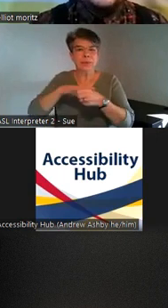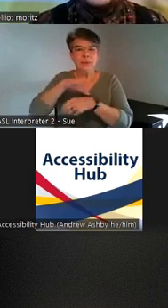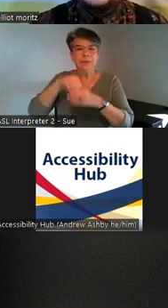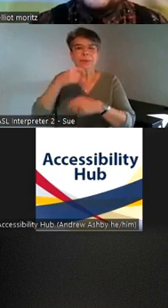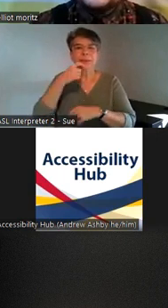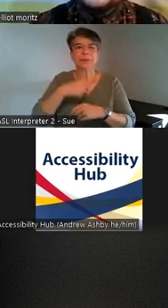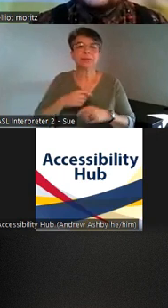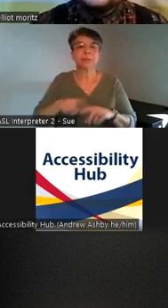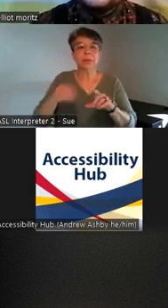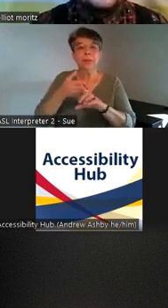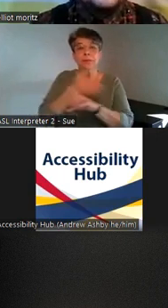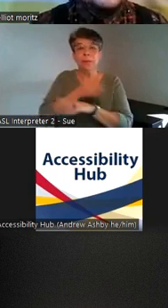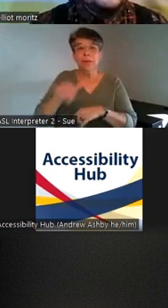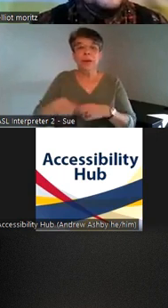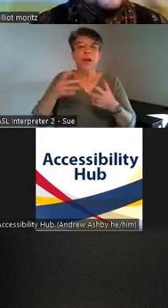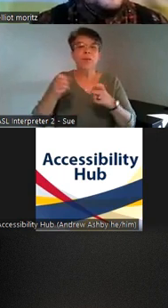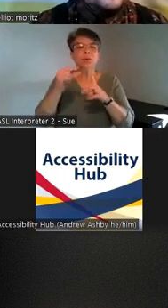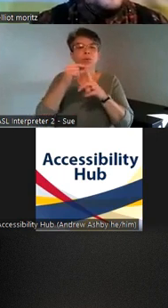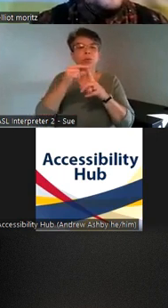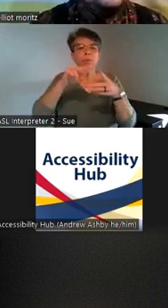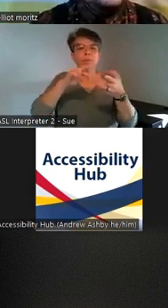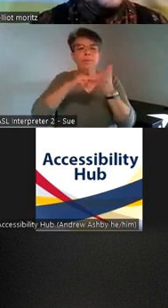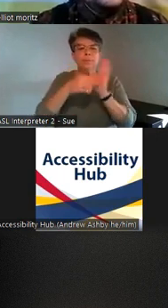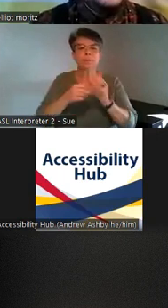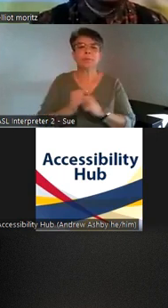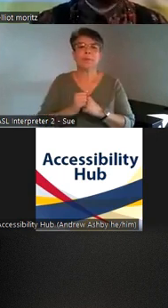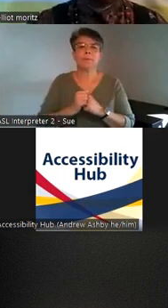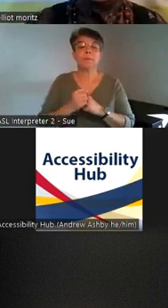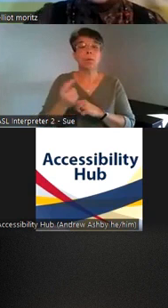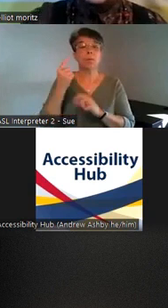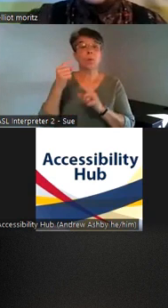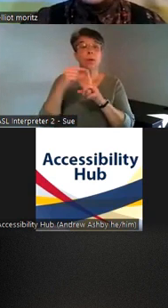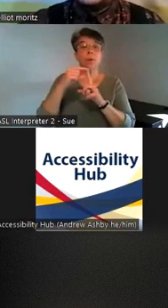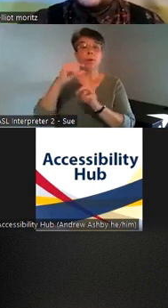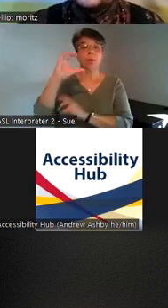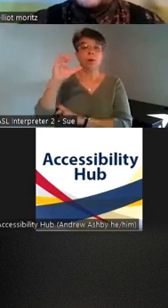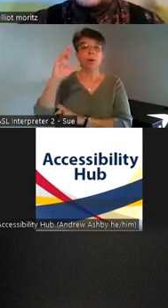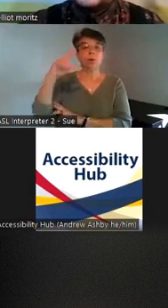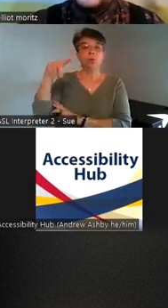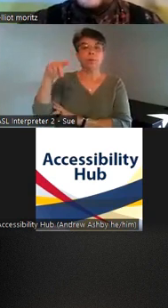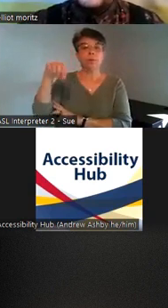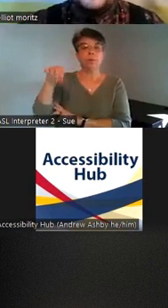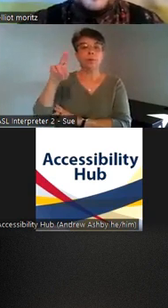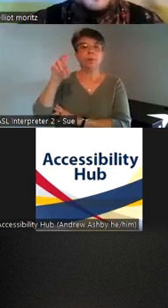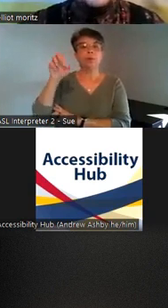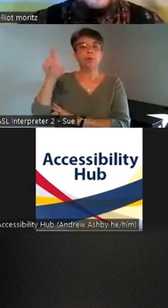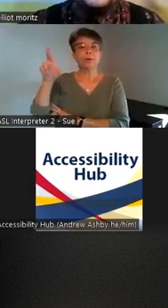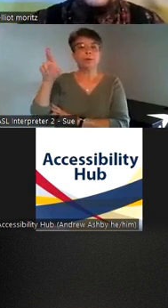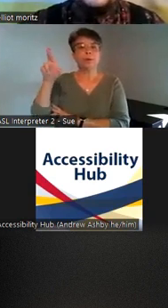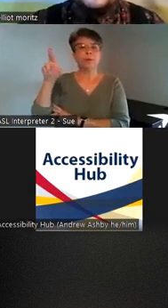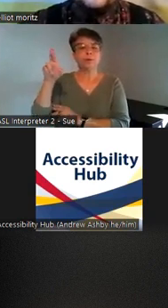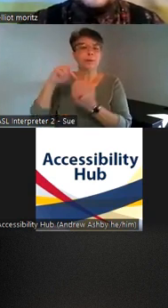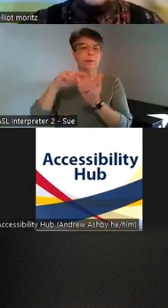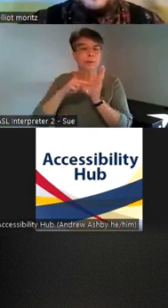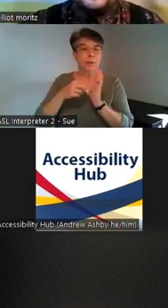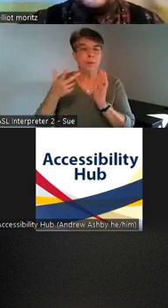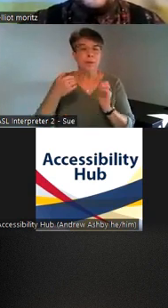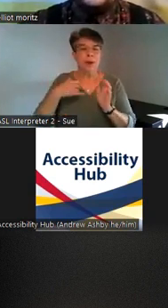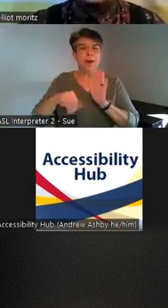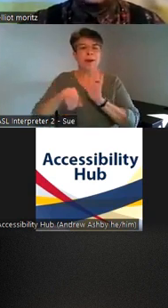I'm going to Define some terms um so CP queer is a term term that I use to self-identify um